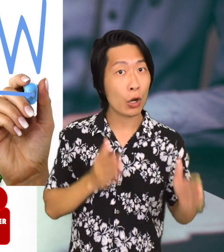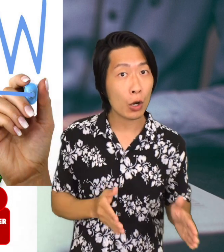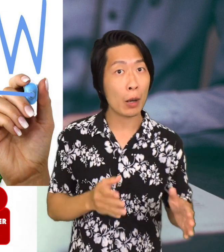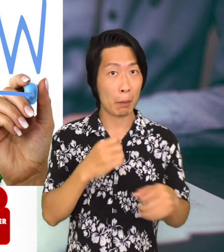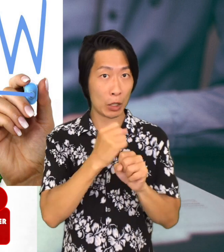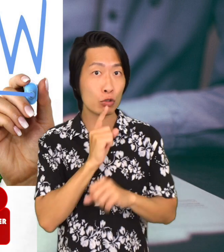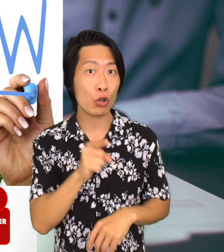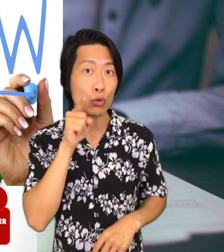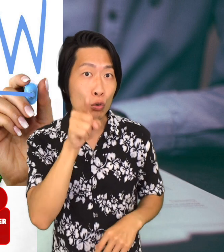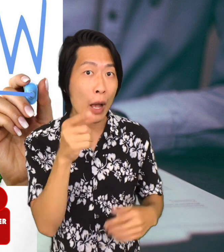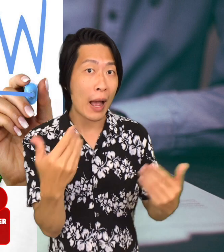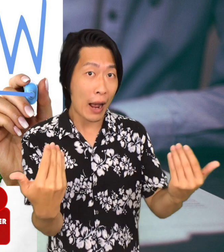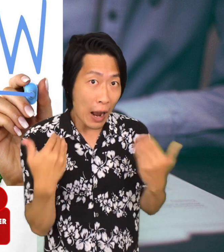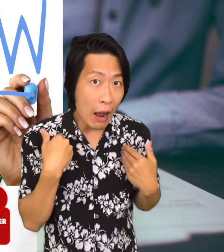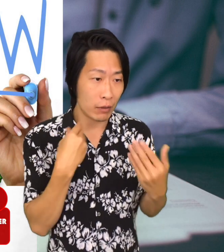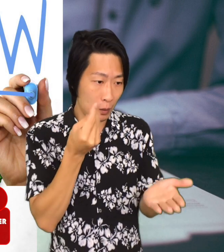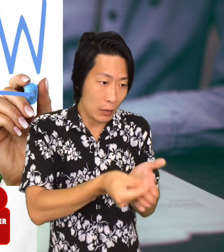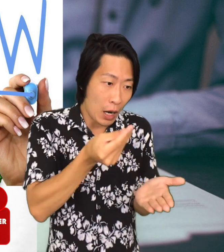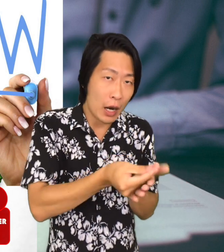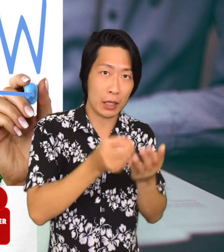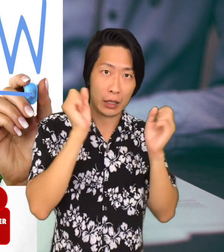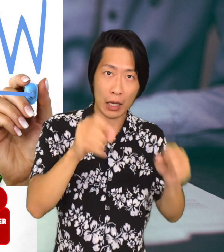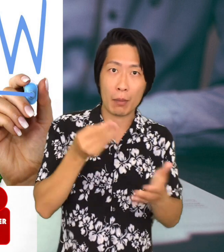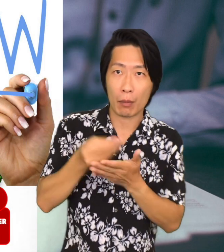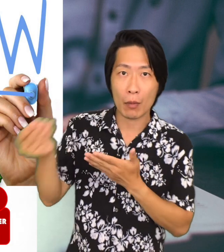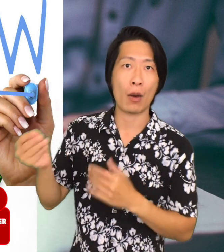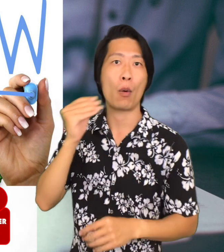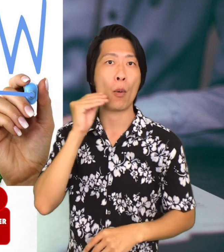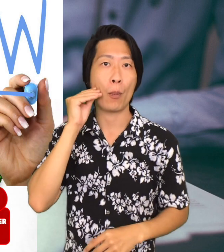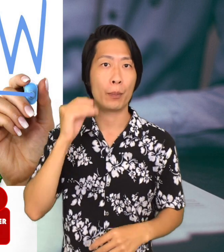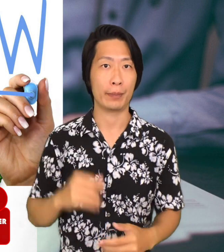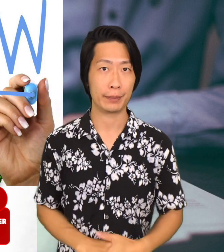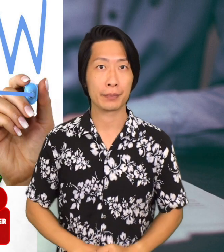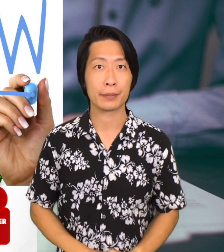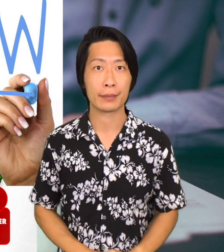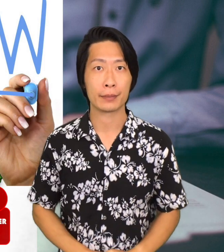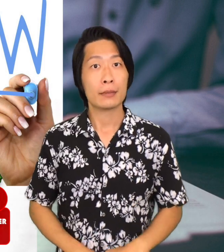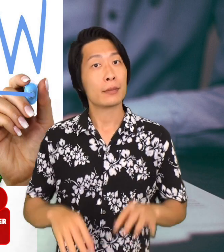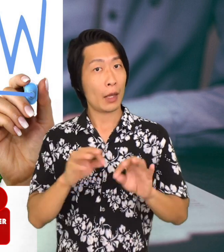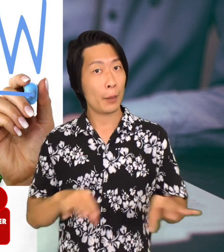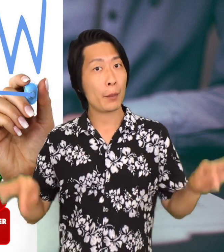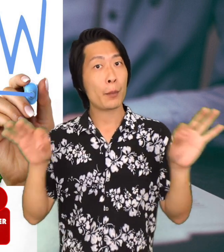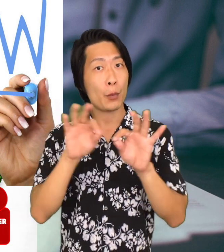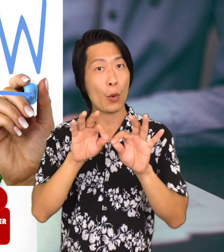to actually purchase the home. It is important to have an escrow company.